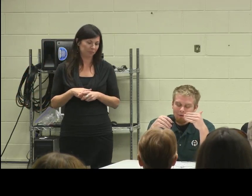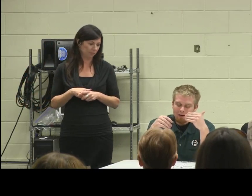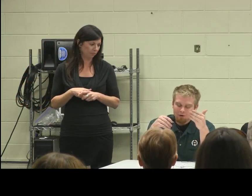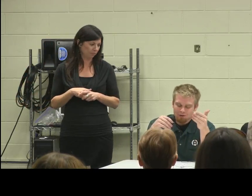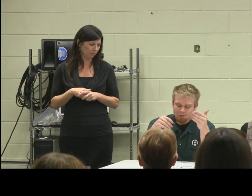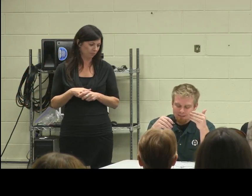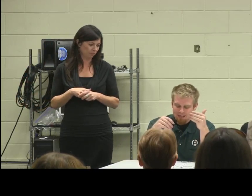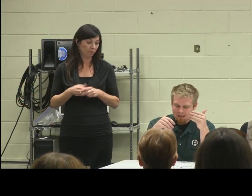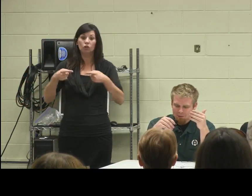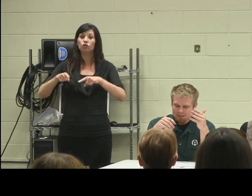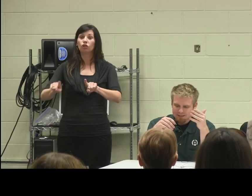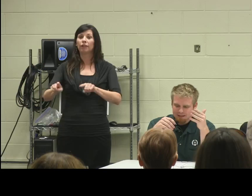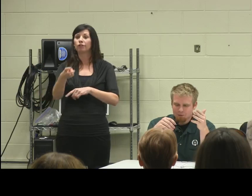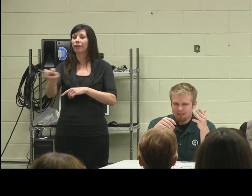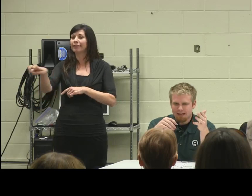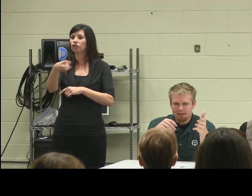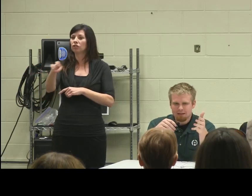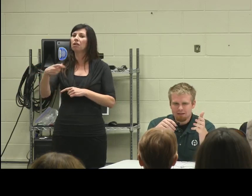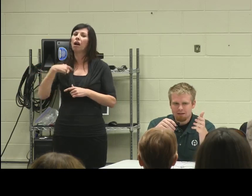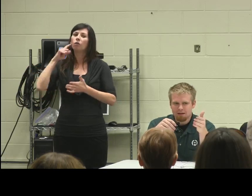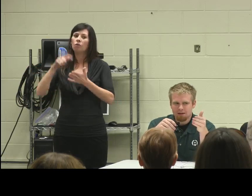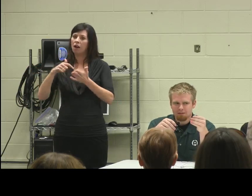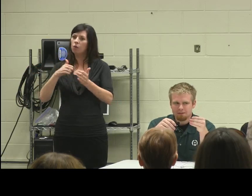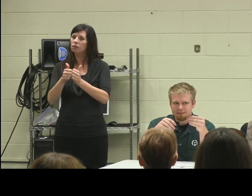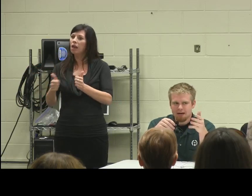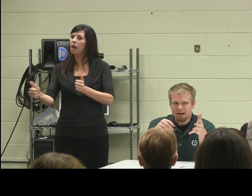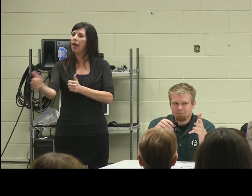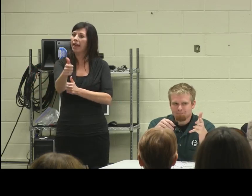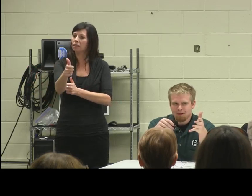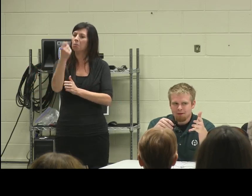What I noticed was that I was ahead in time.